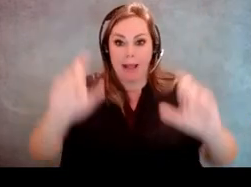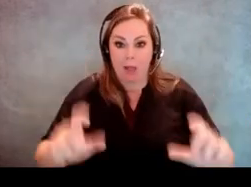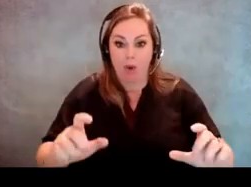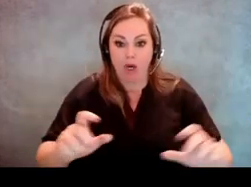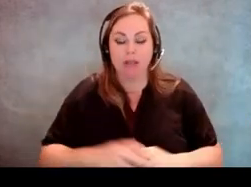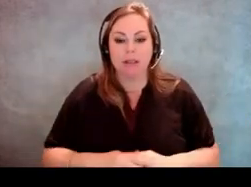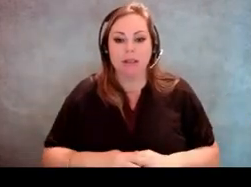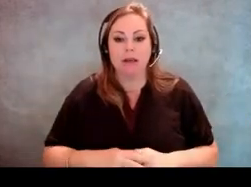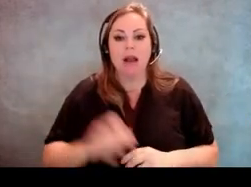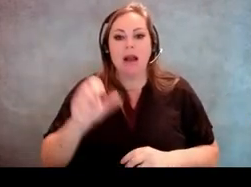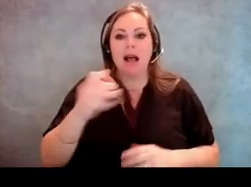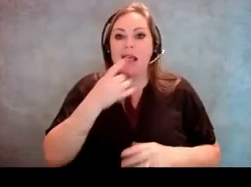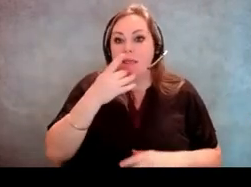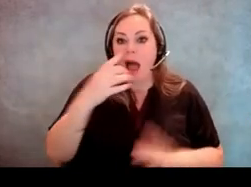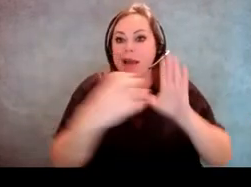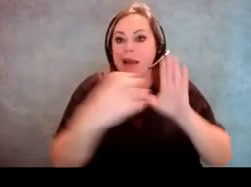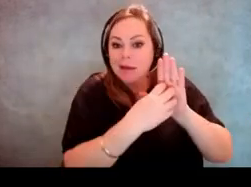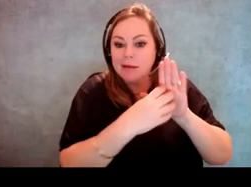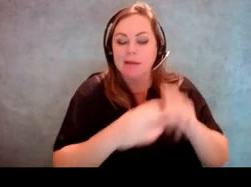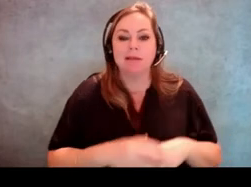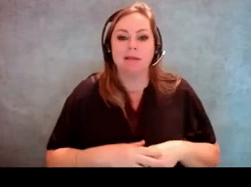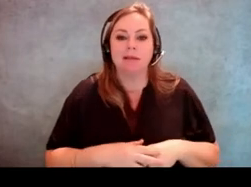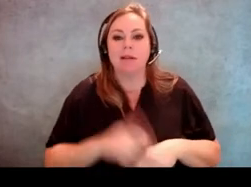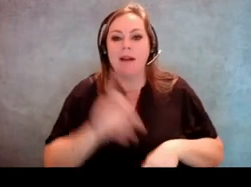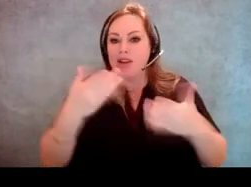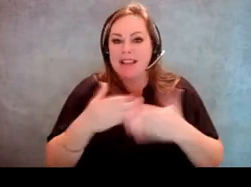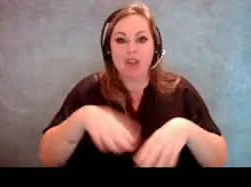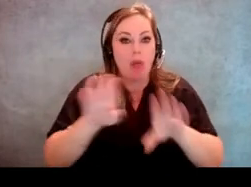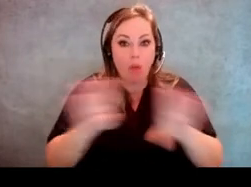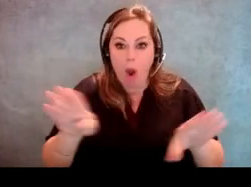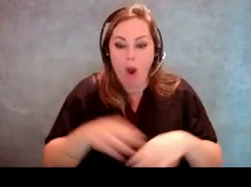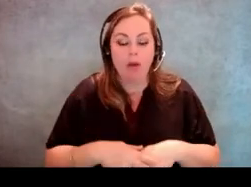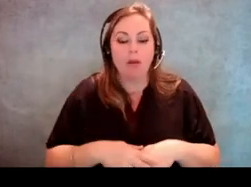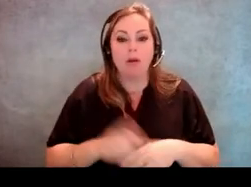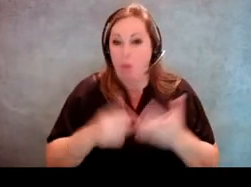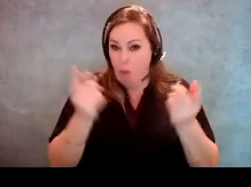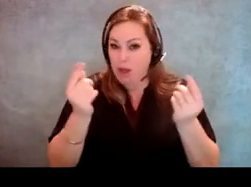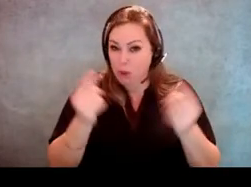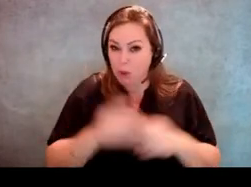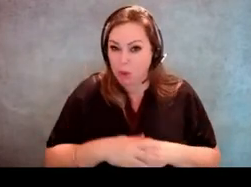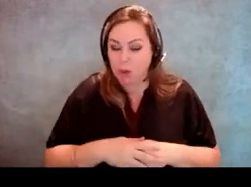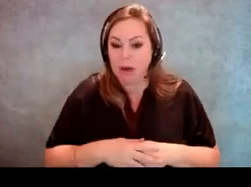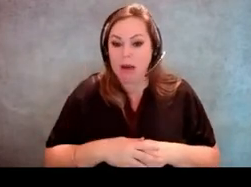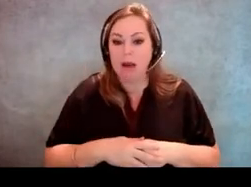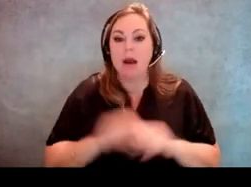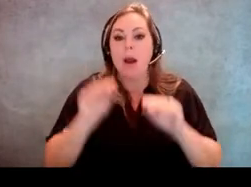Sconces, lights, all sorts of options. What I suggest individuals do is, like, put like what Jeff said,